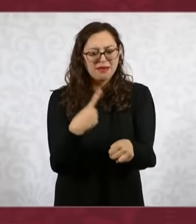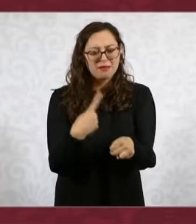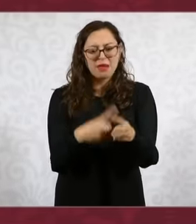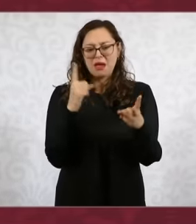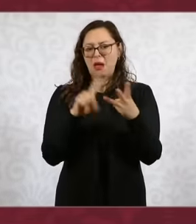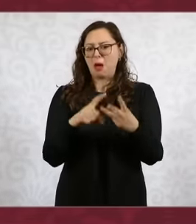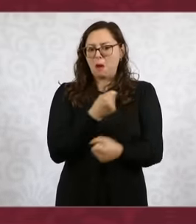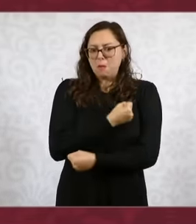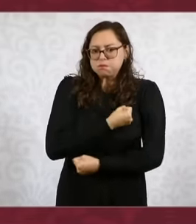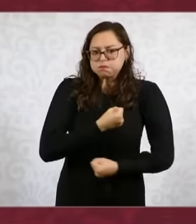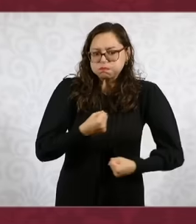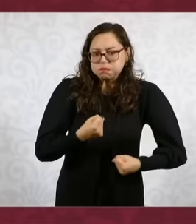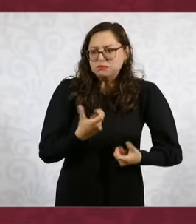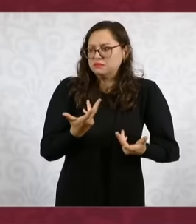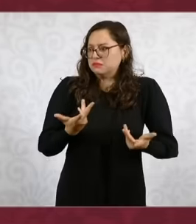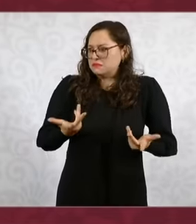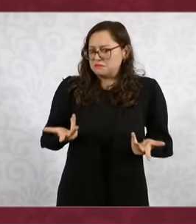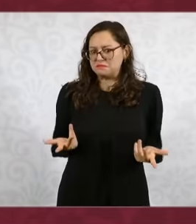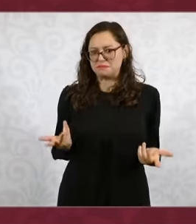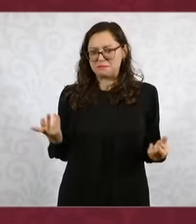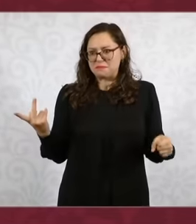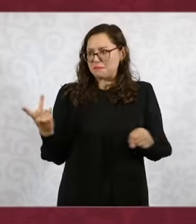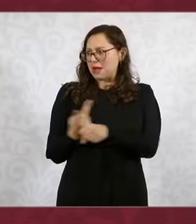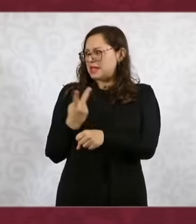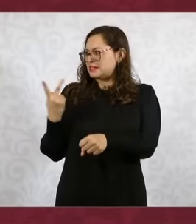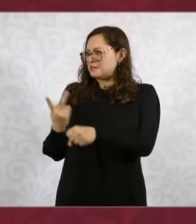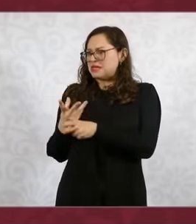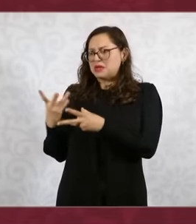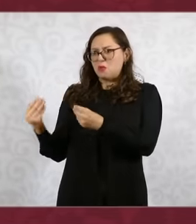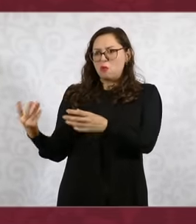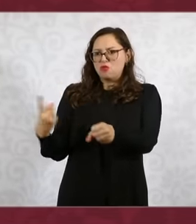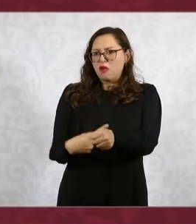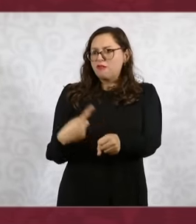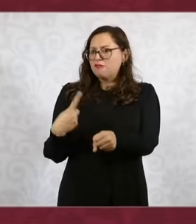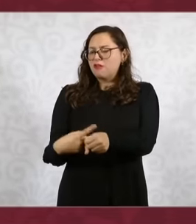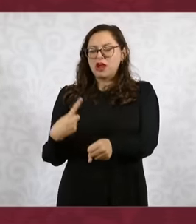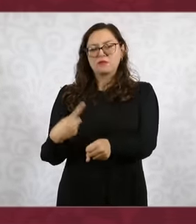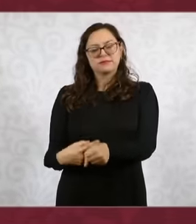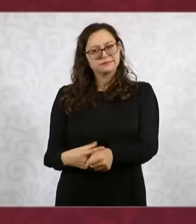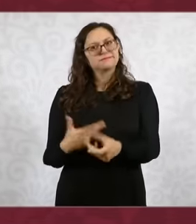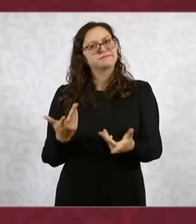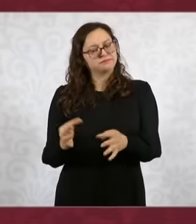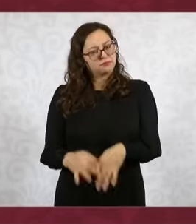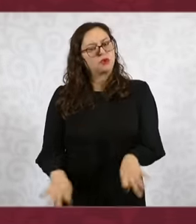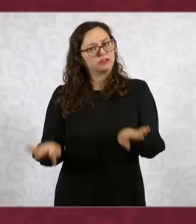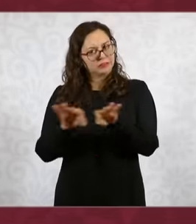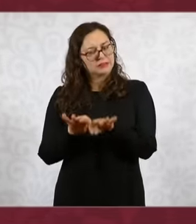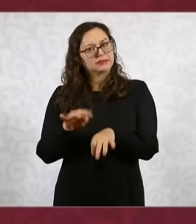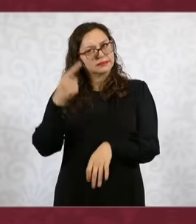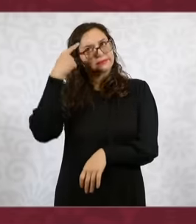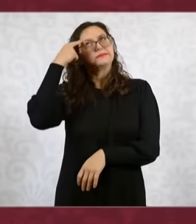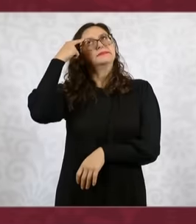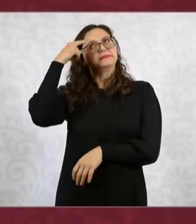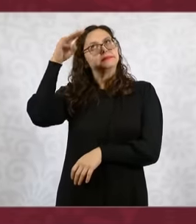that we understand why this is happening in the population. On Tuesday we are going to dedicate it